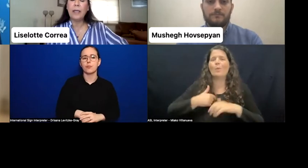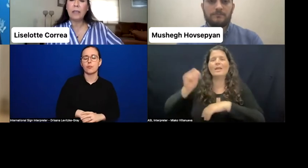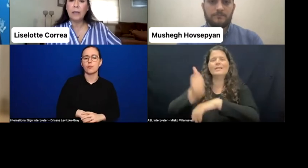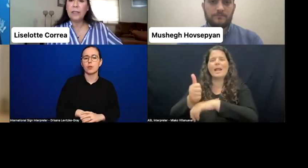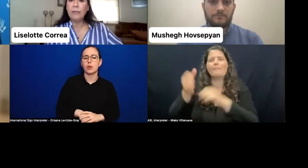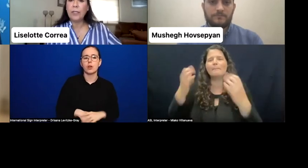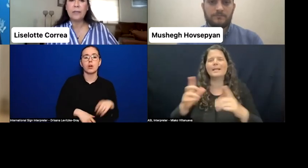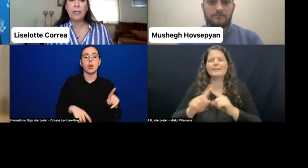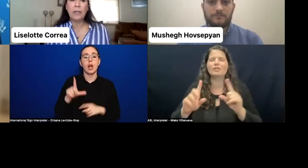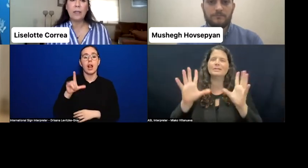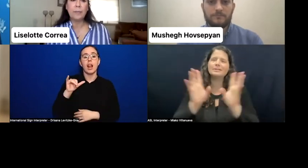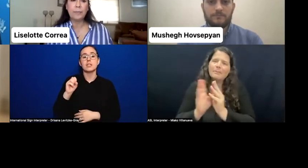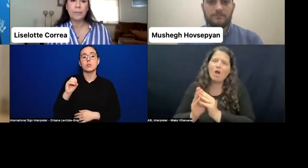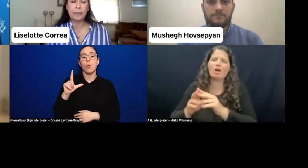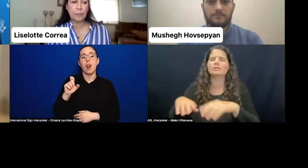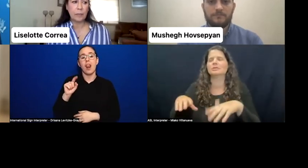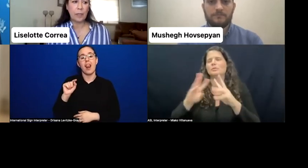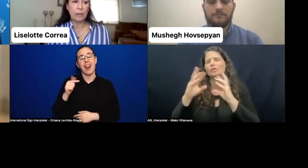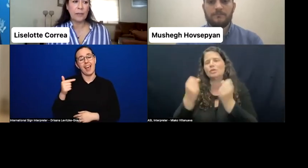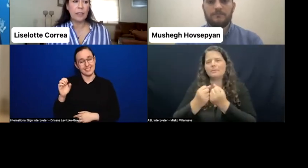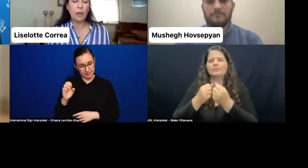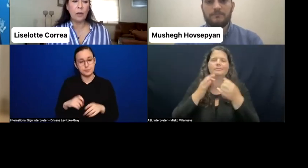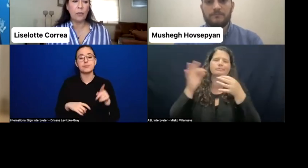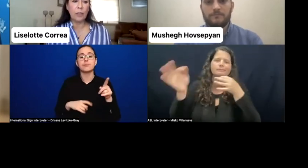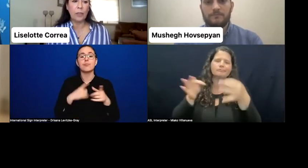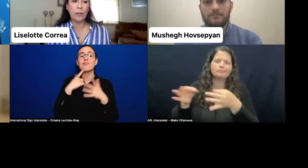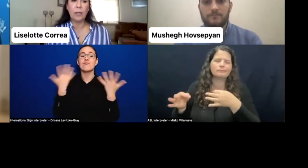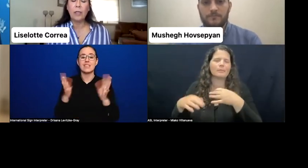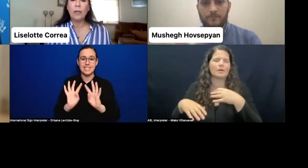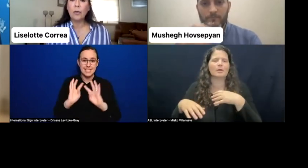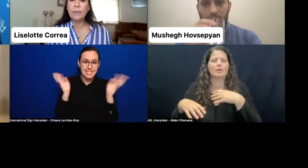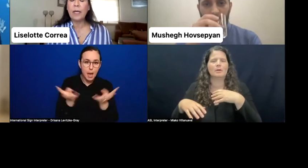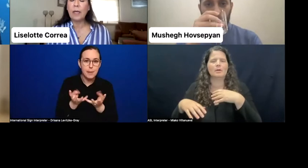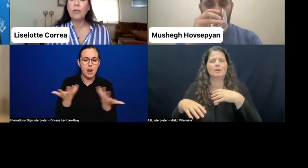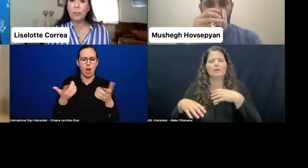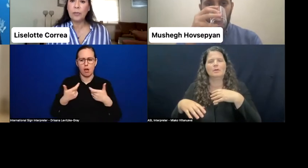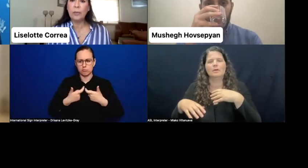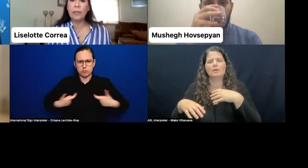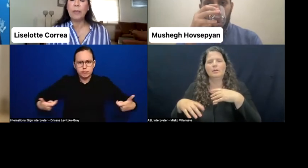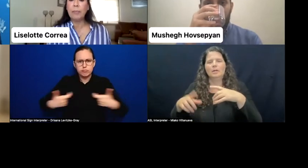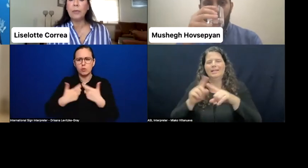on different sets of groups with people